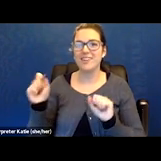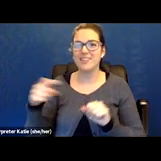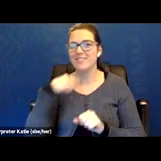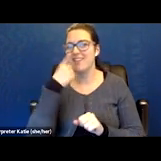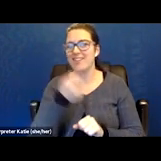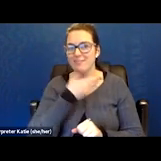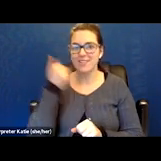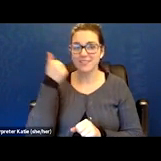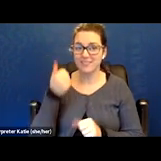Since he's been through it.